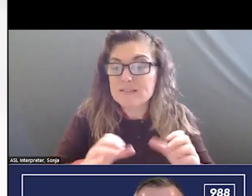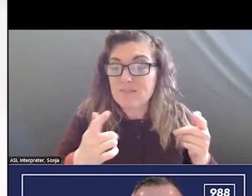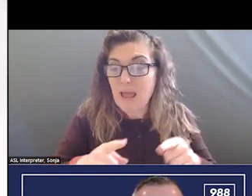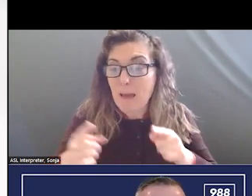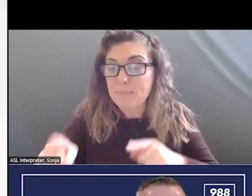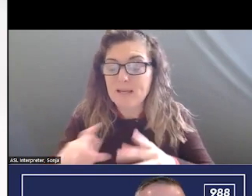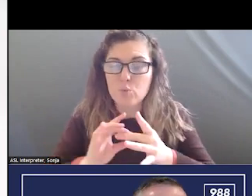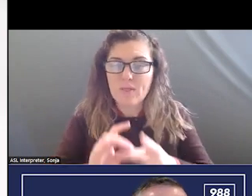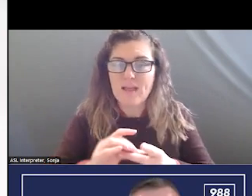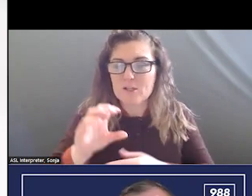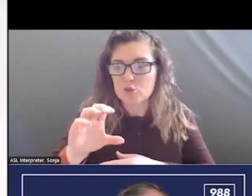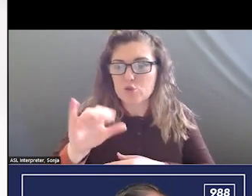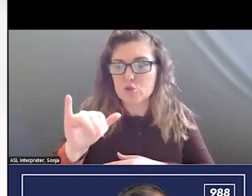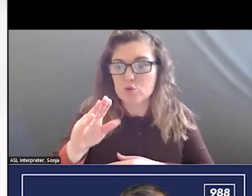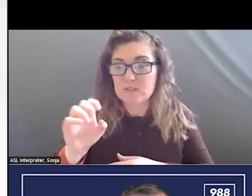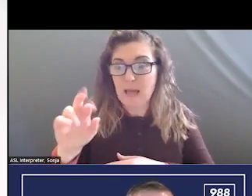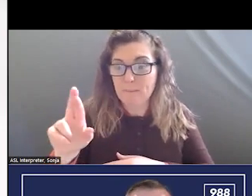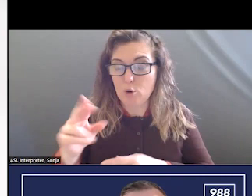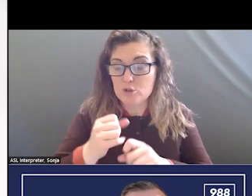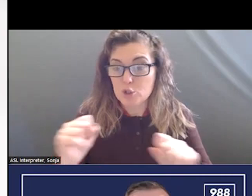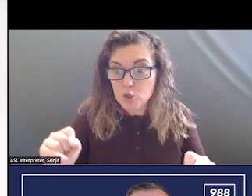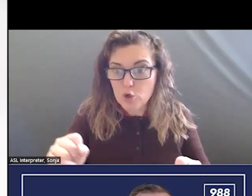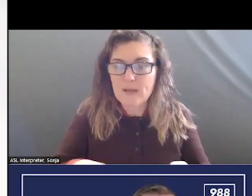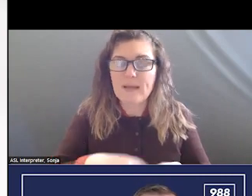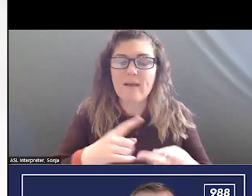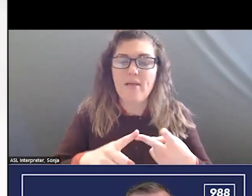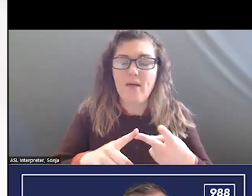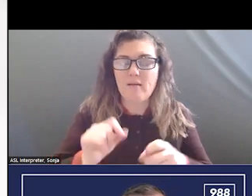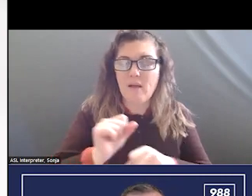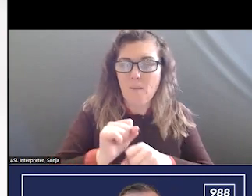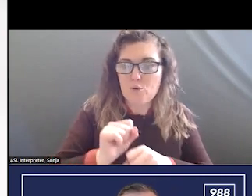TO CYBER-SECURITY. FROM OPERATION STANDPOINT, THERE IS A LOT OF